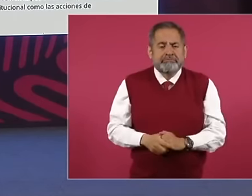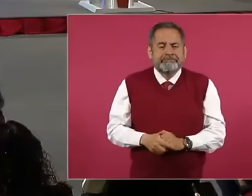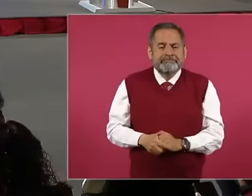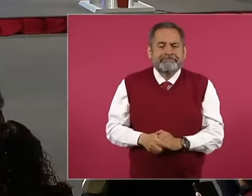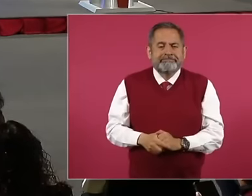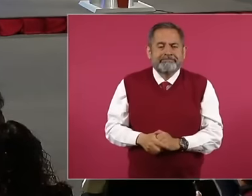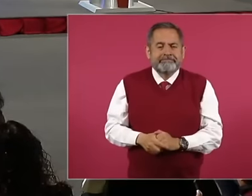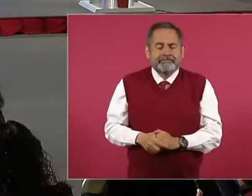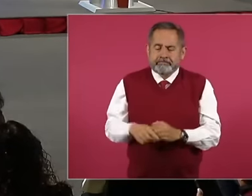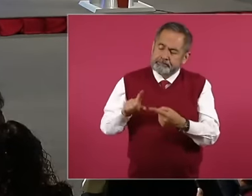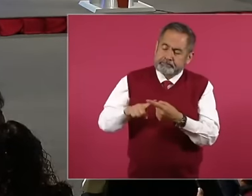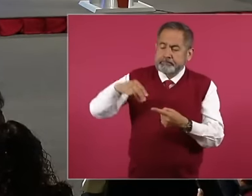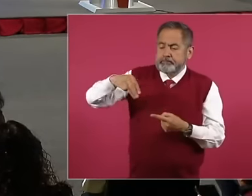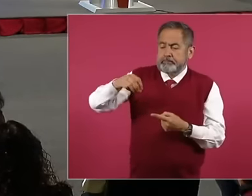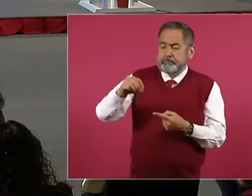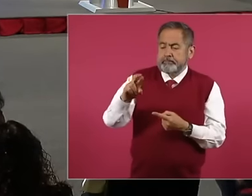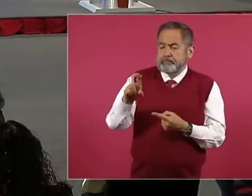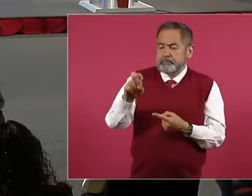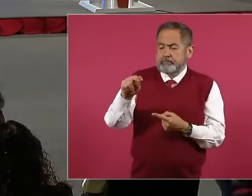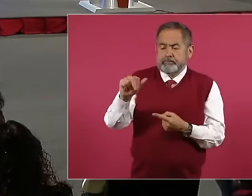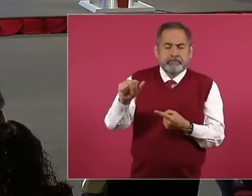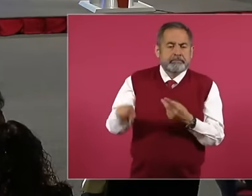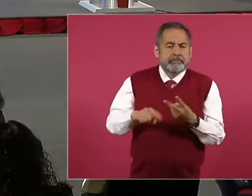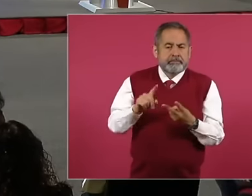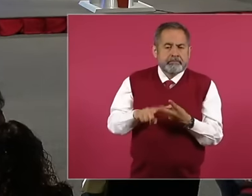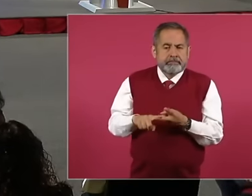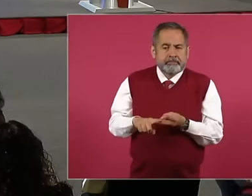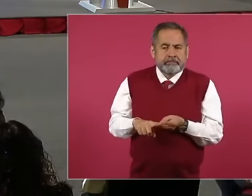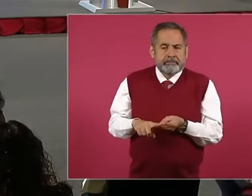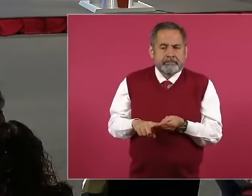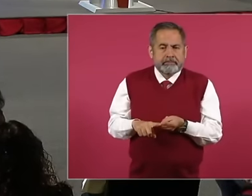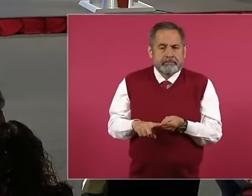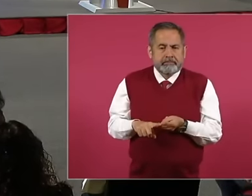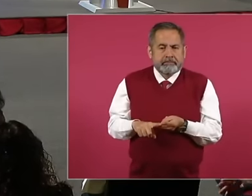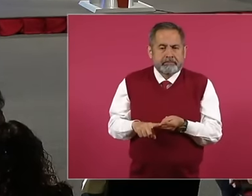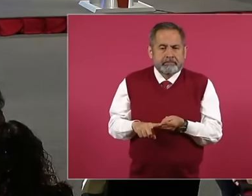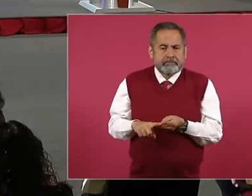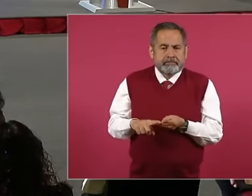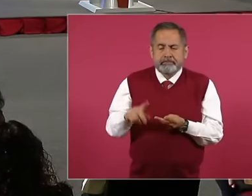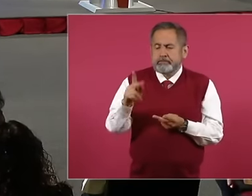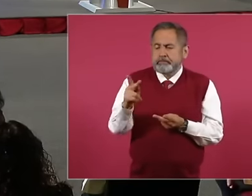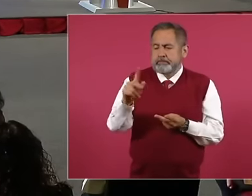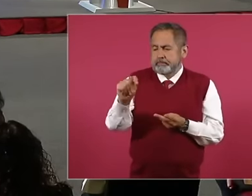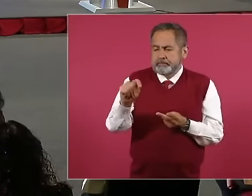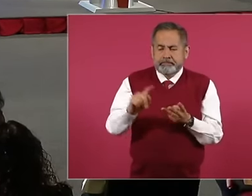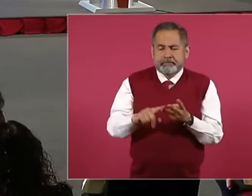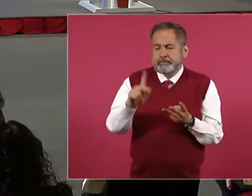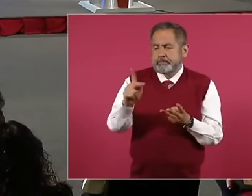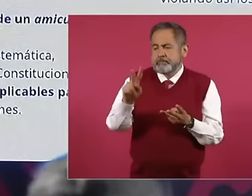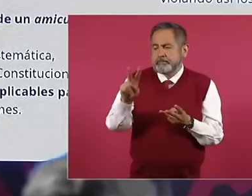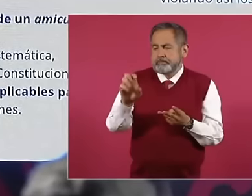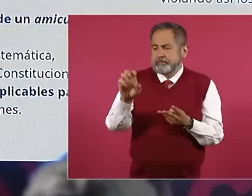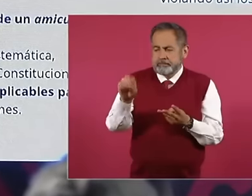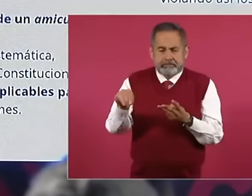brown, green, maybe another three will be written.